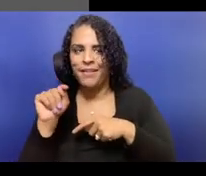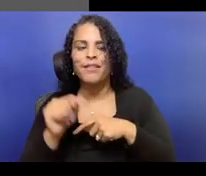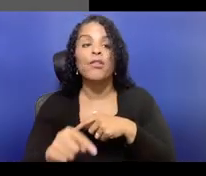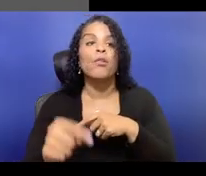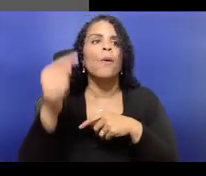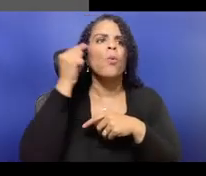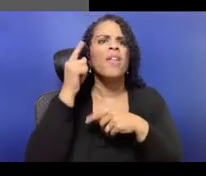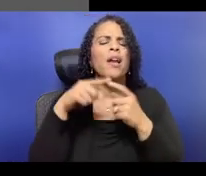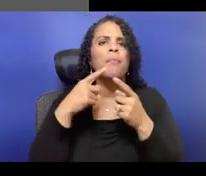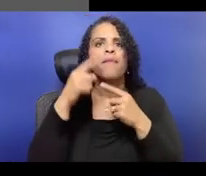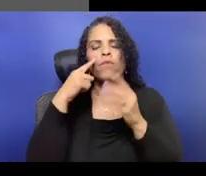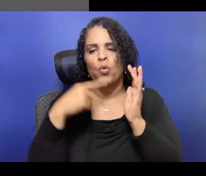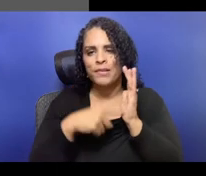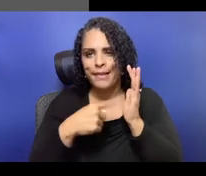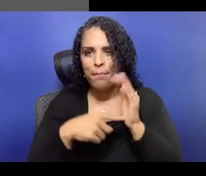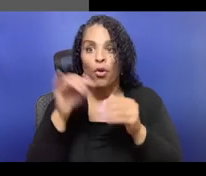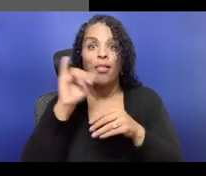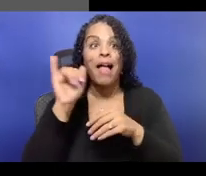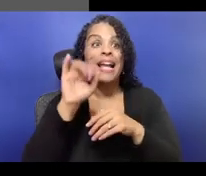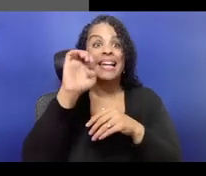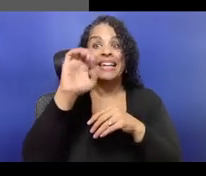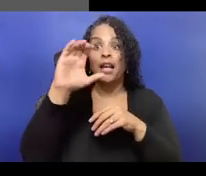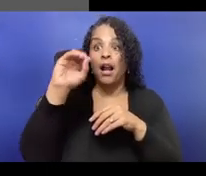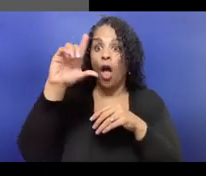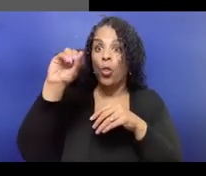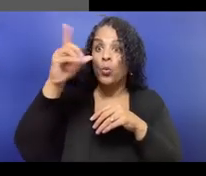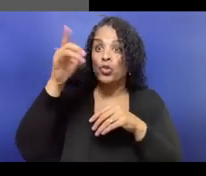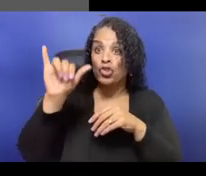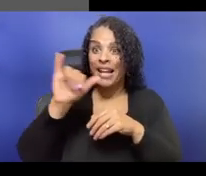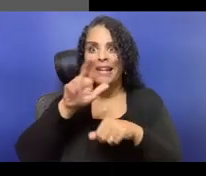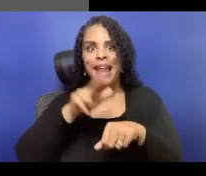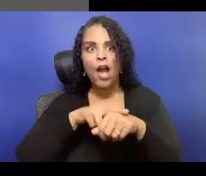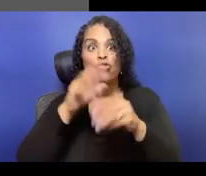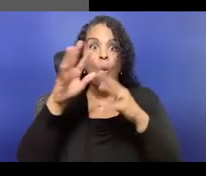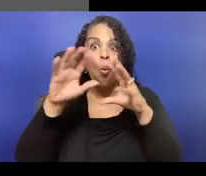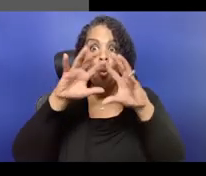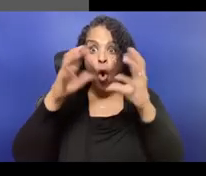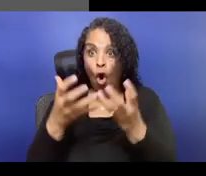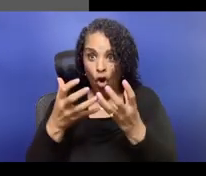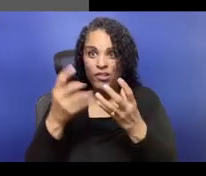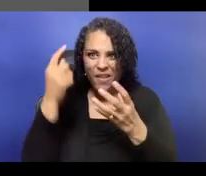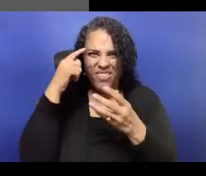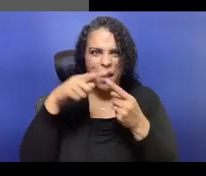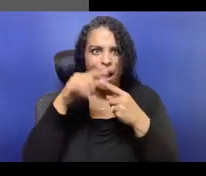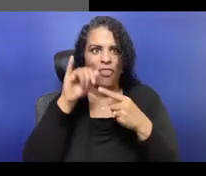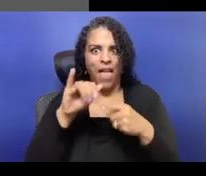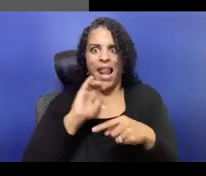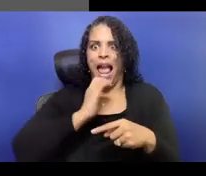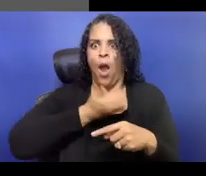but funding entities is that there's a whole movement to support publicly transparent budgeting.